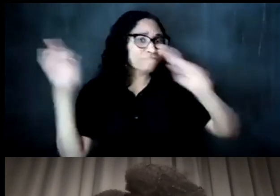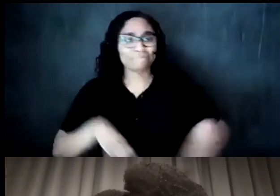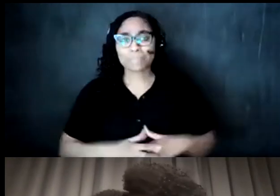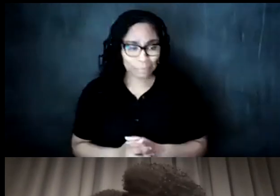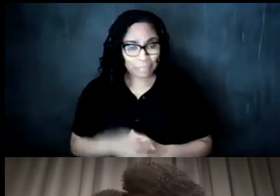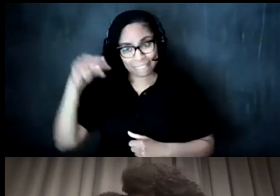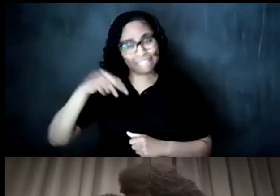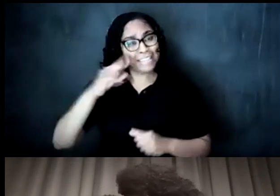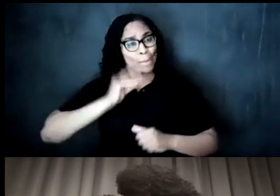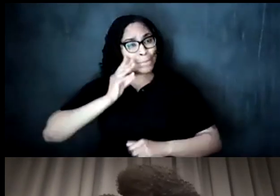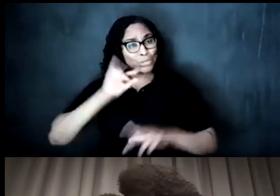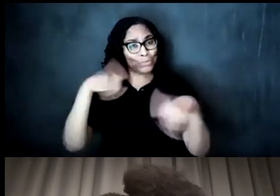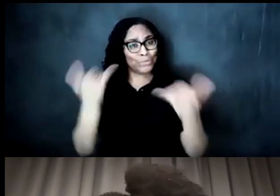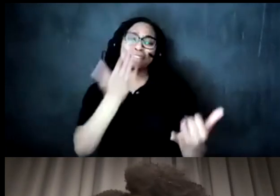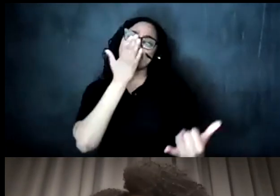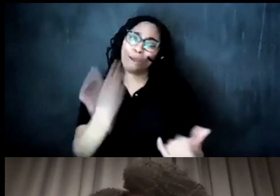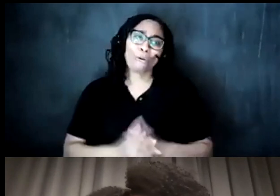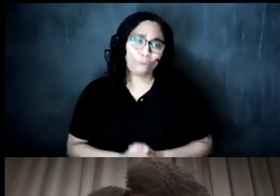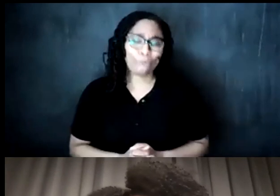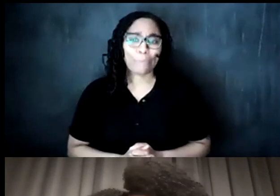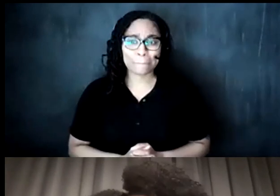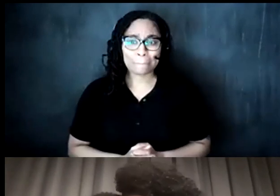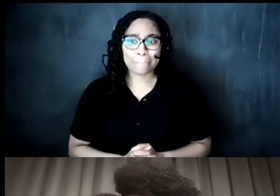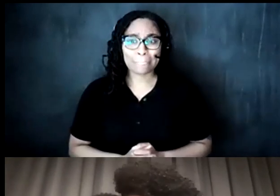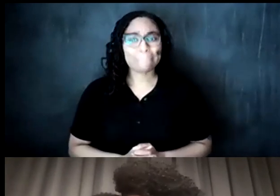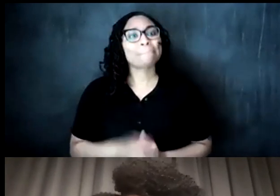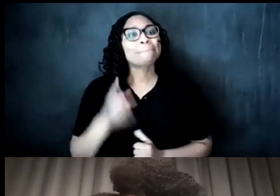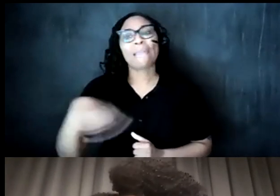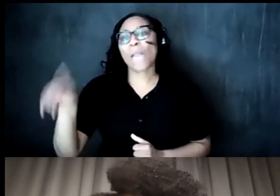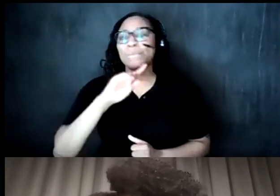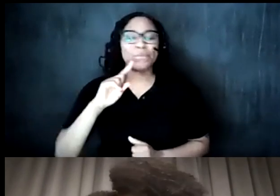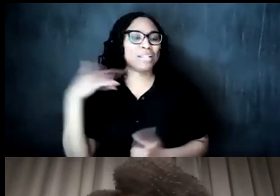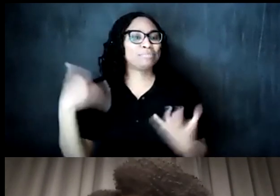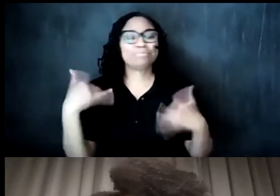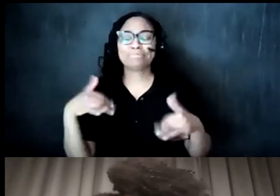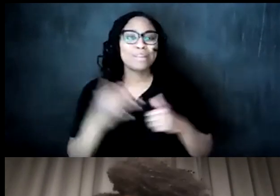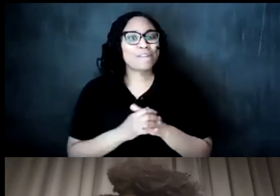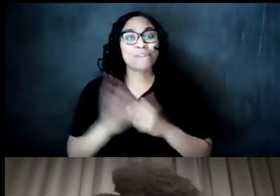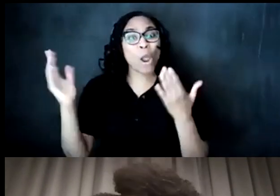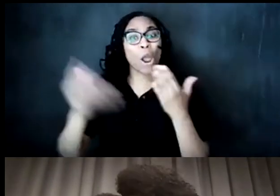today and we really look forward for you all to join us for our next public programming uh please